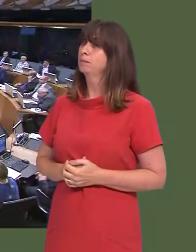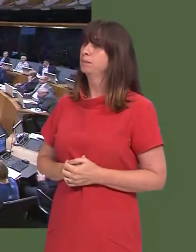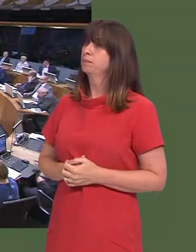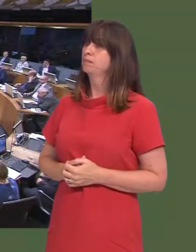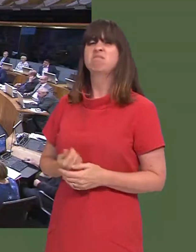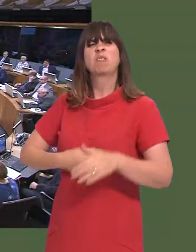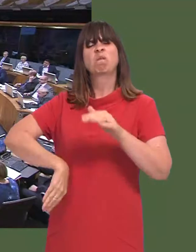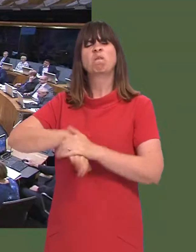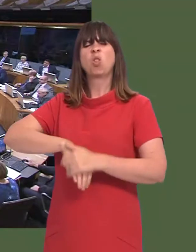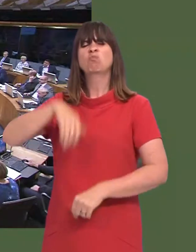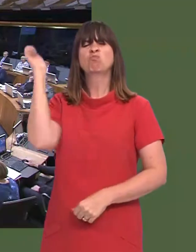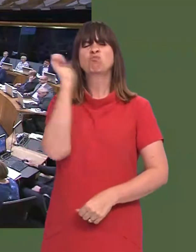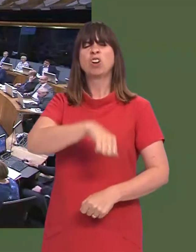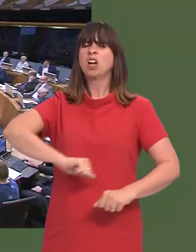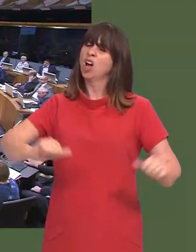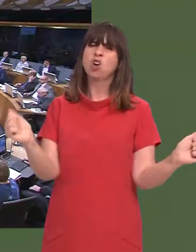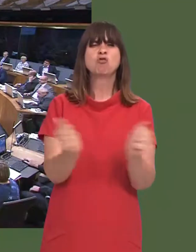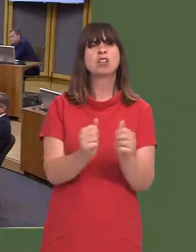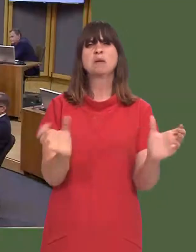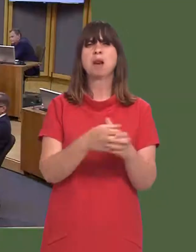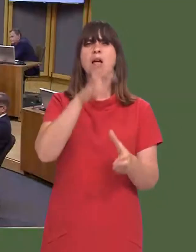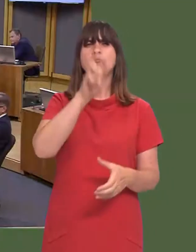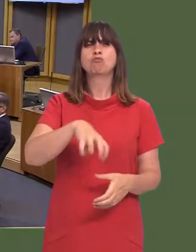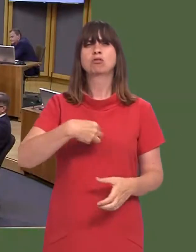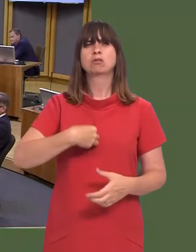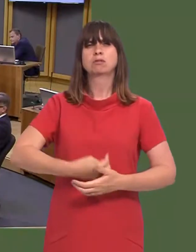Neil Hamilton: Llywydd, I agree absolutely 100 per cent with everything that the leader